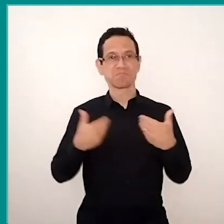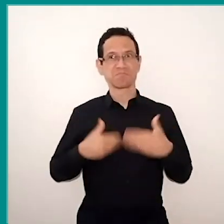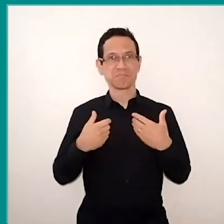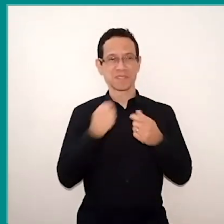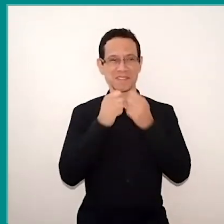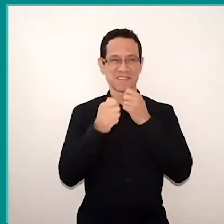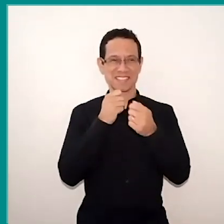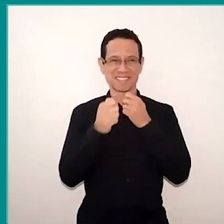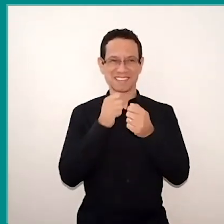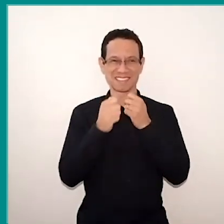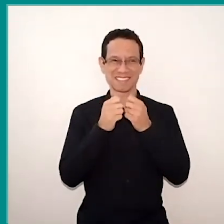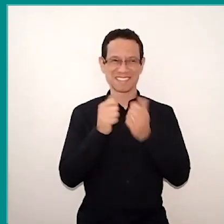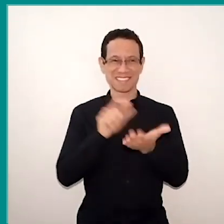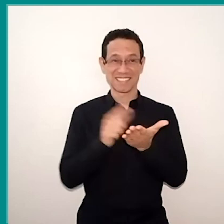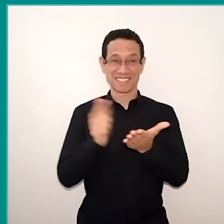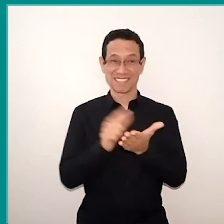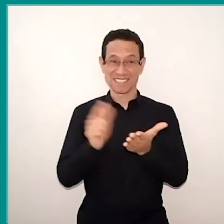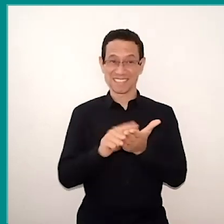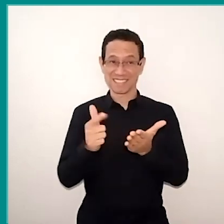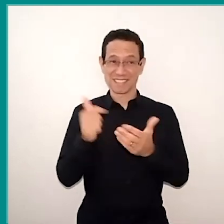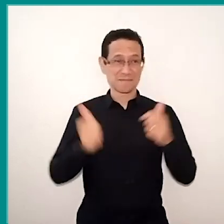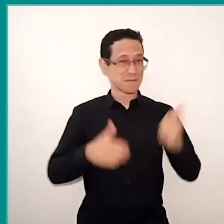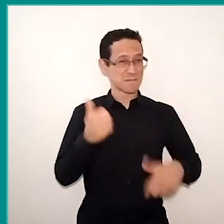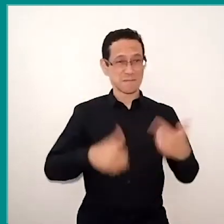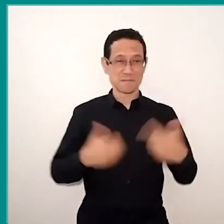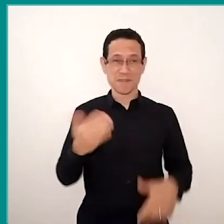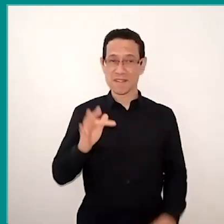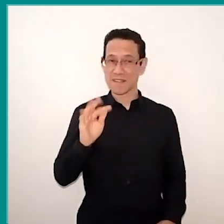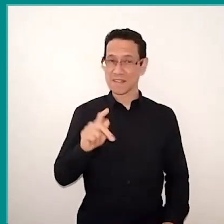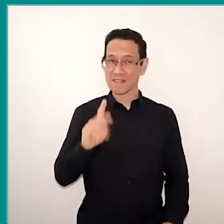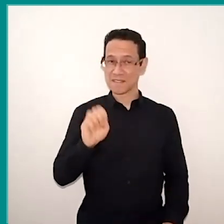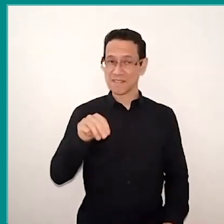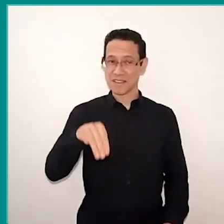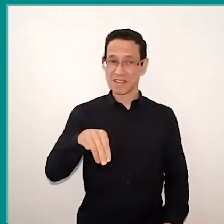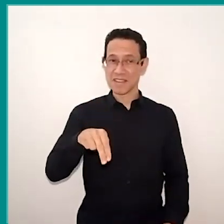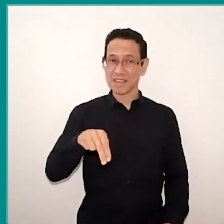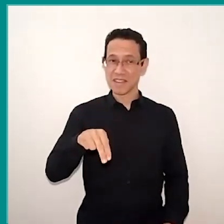for the press, talking about fake news. And I would like to close this one, this speech…